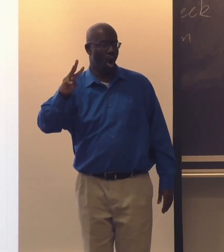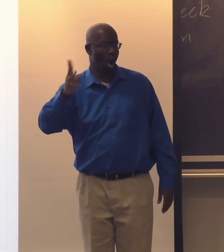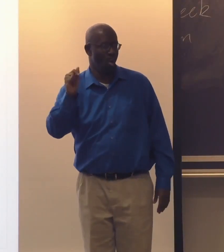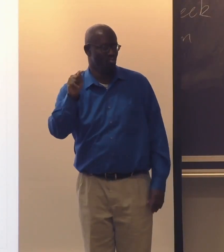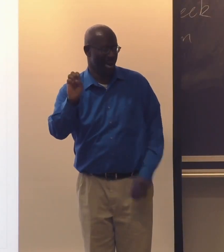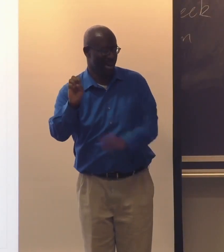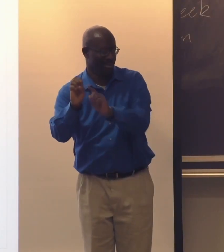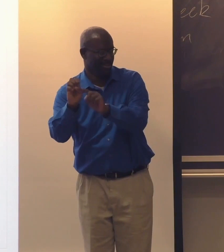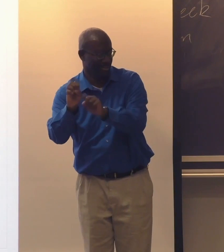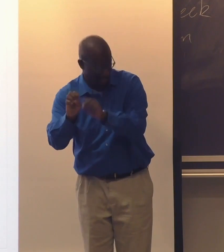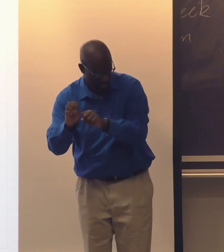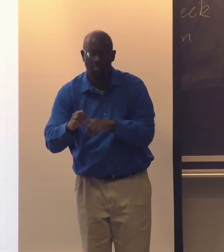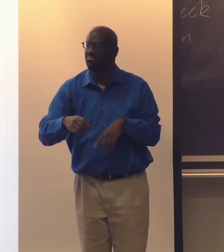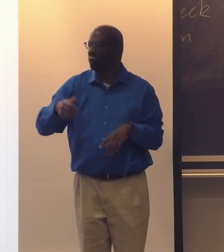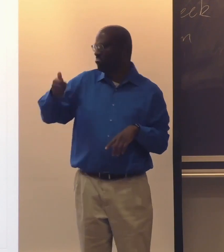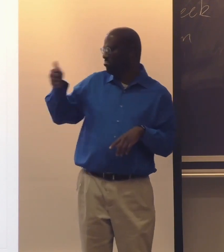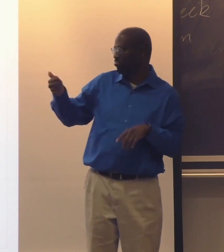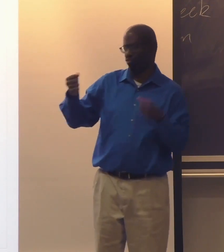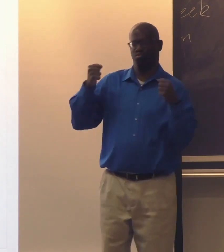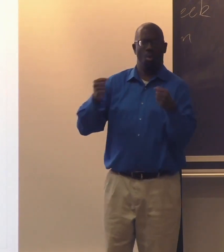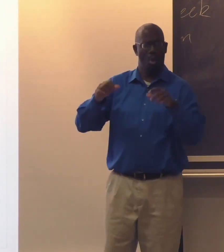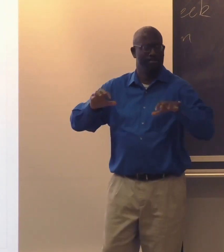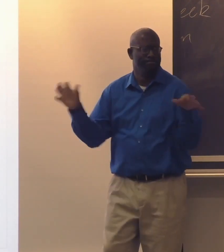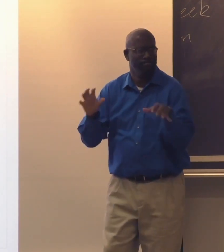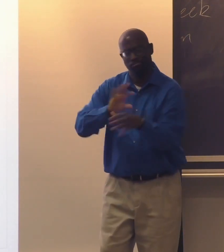So as you see on screen, this is Sharon White.